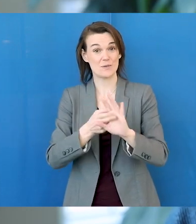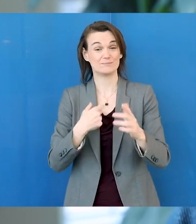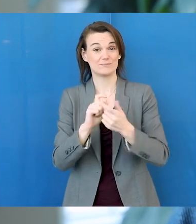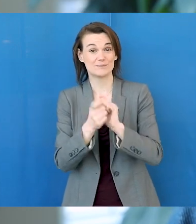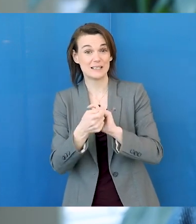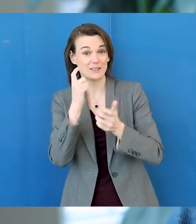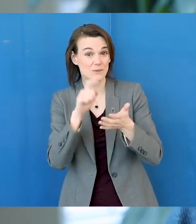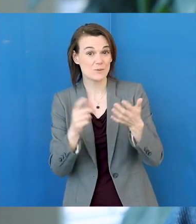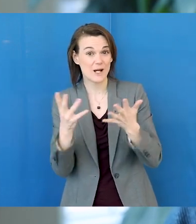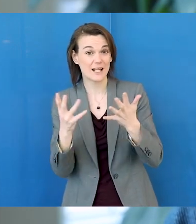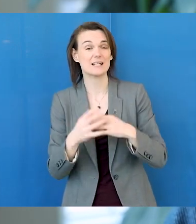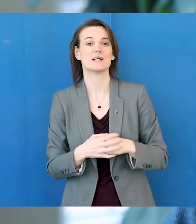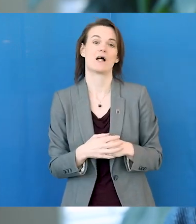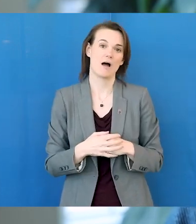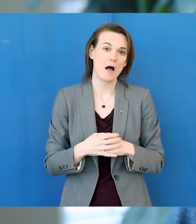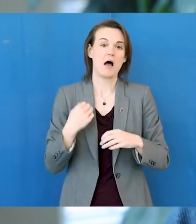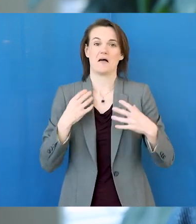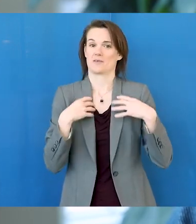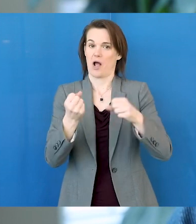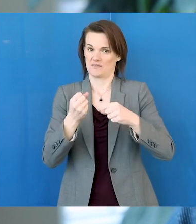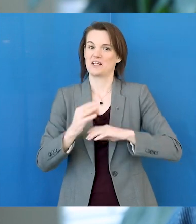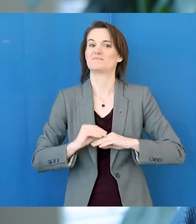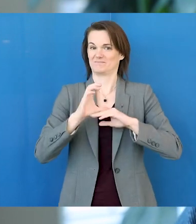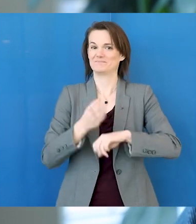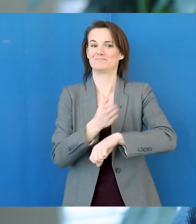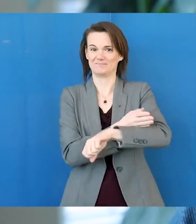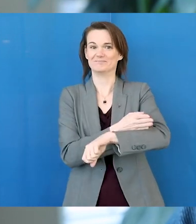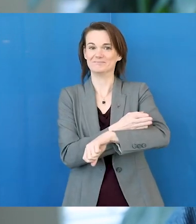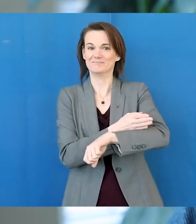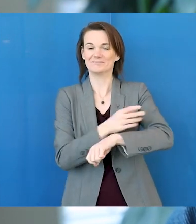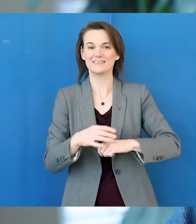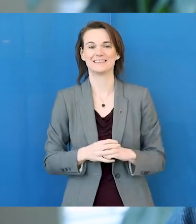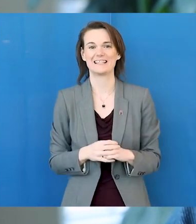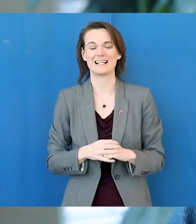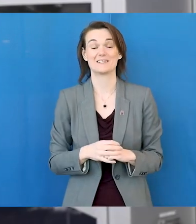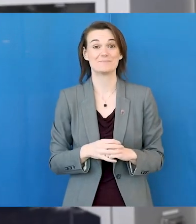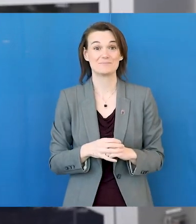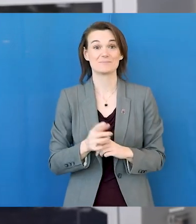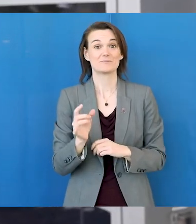the Achieve program is I've become a lot more confident in my own abilities. Part of me gaining